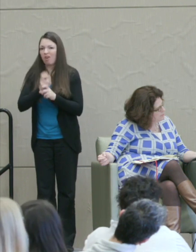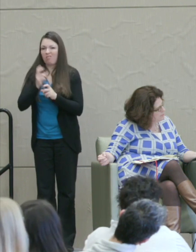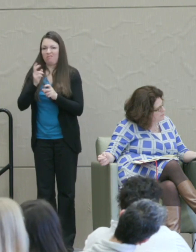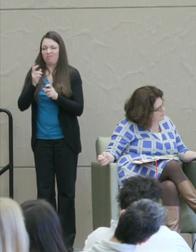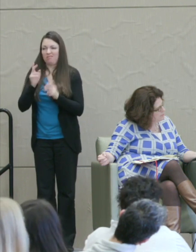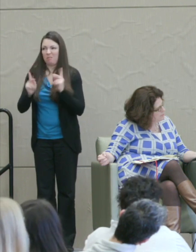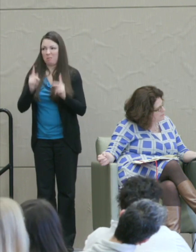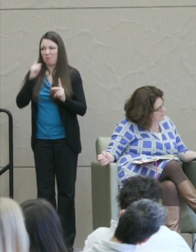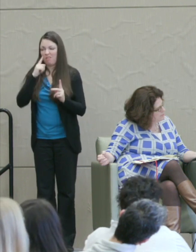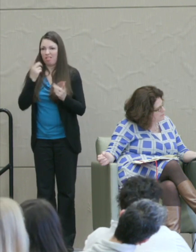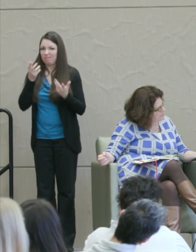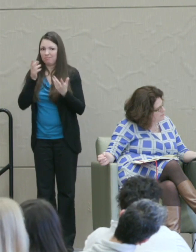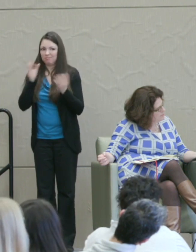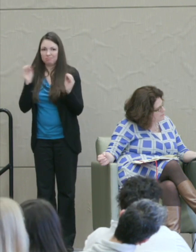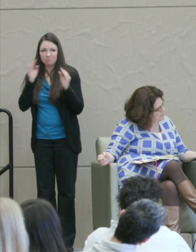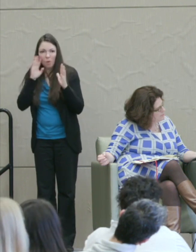Things are really bad."